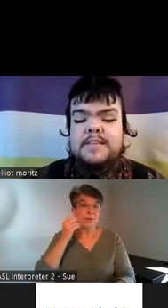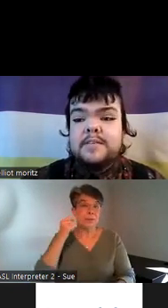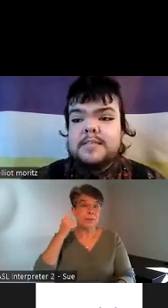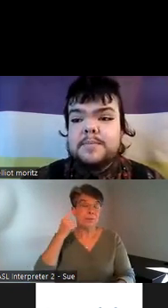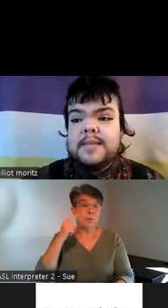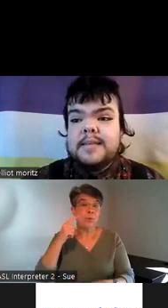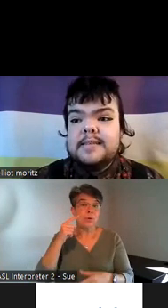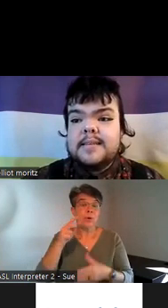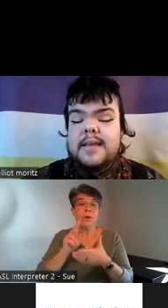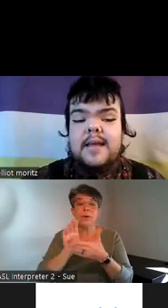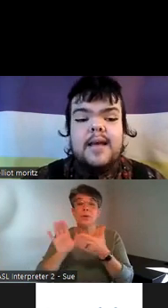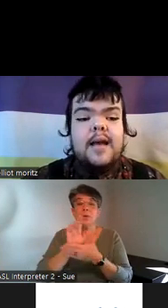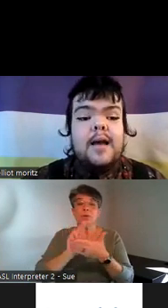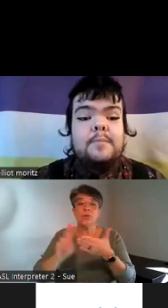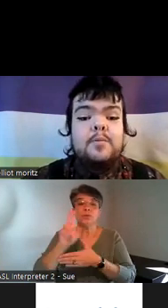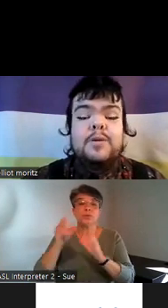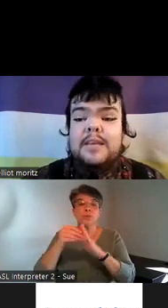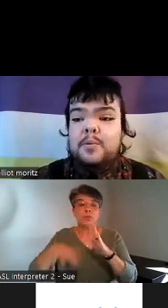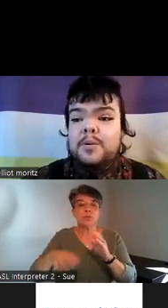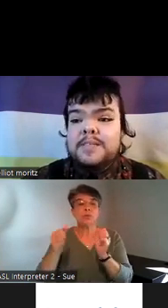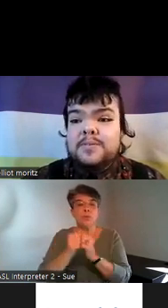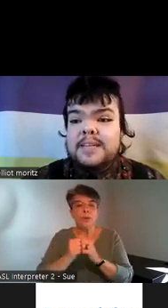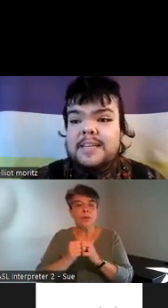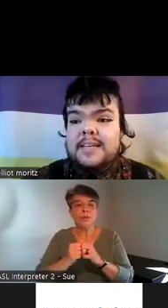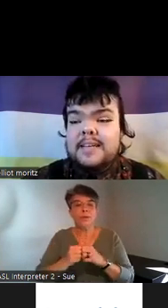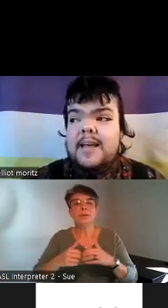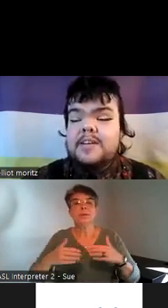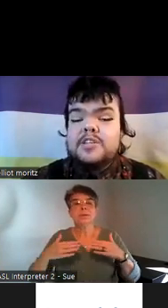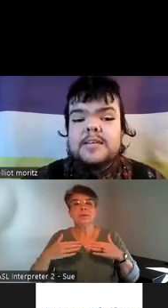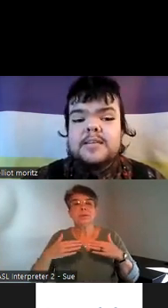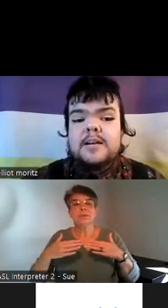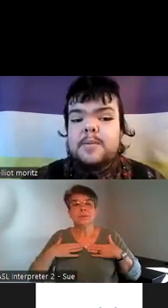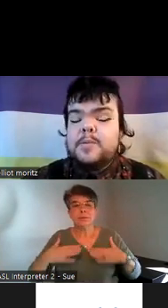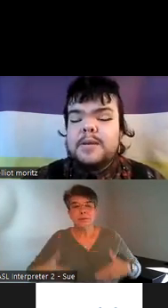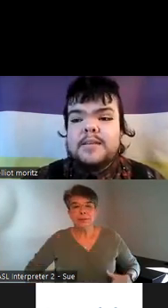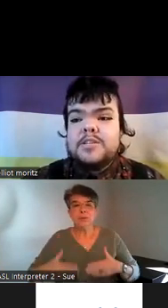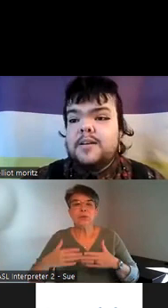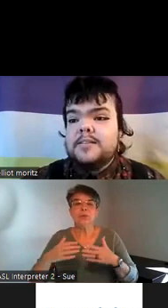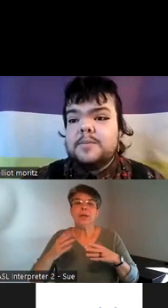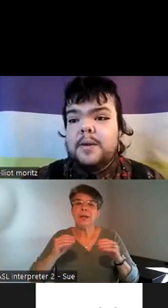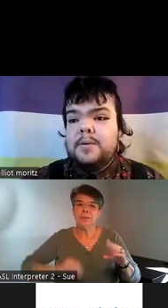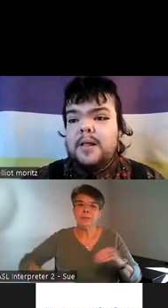physical disabilities um really important piece of reading she talks about Queens she talks about